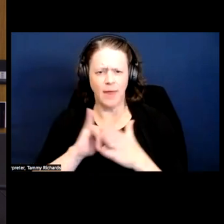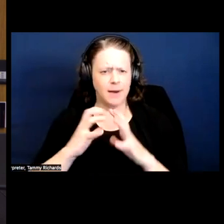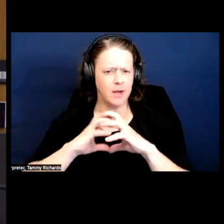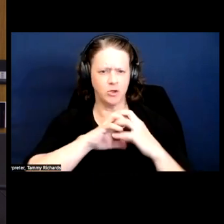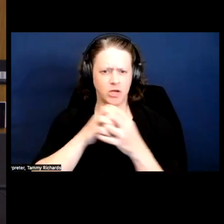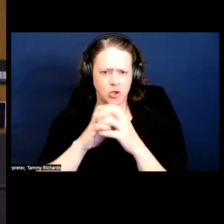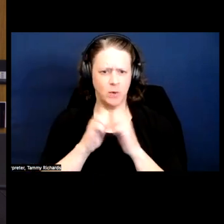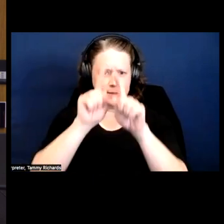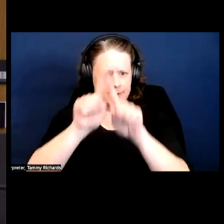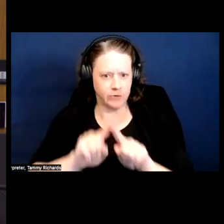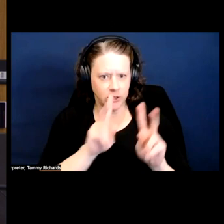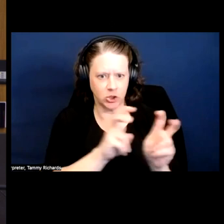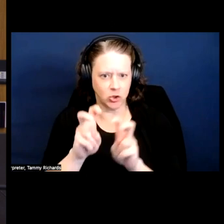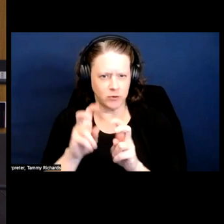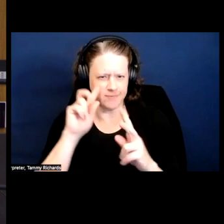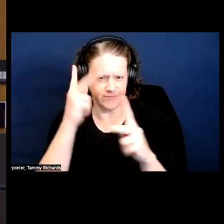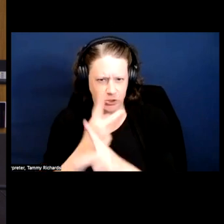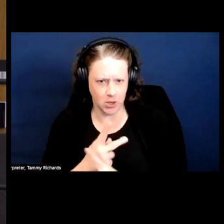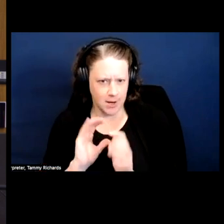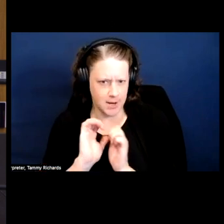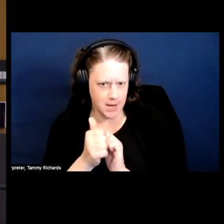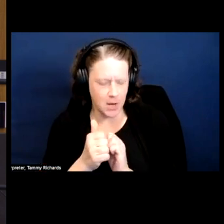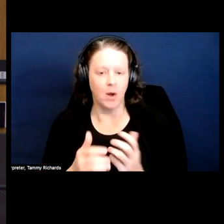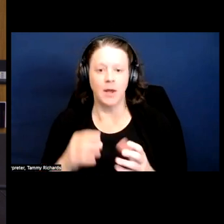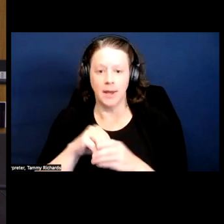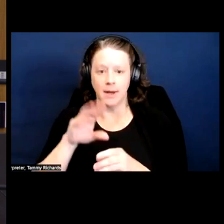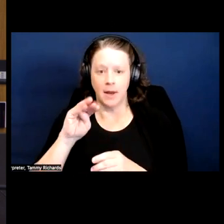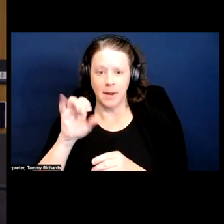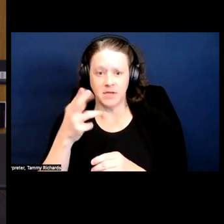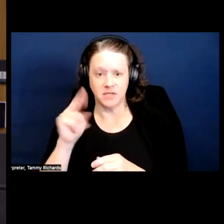In Madison, I'm seeing more and more folks that are doing reproductive justice work talking